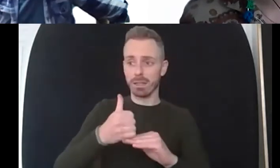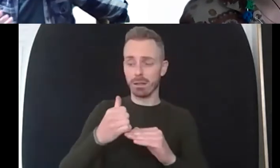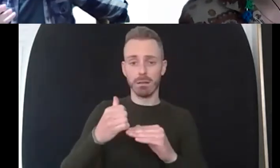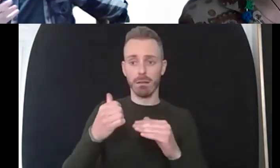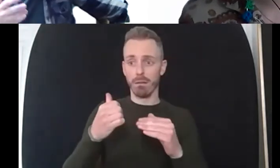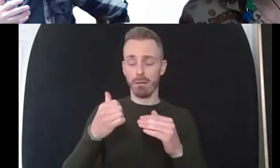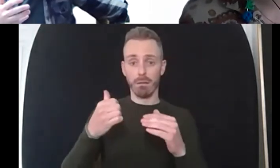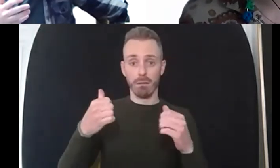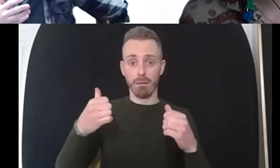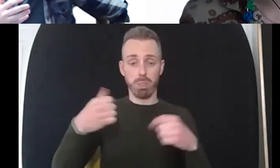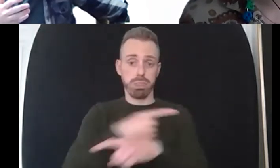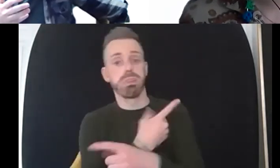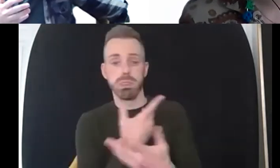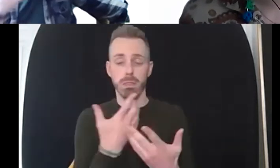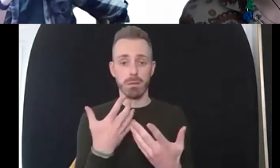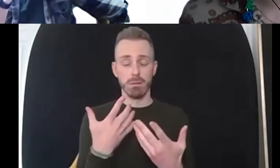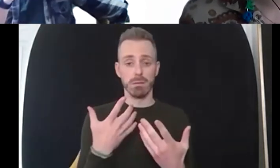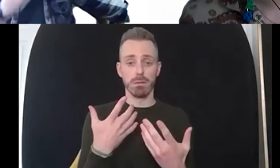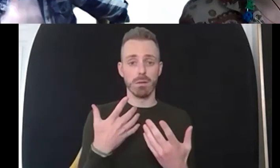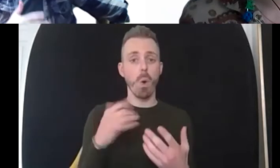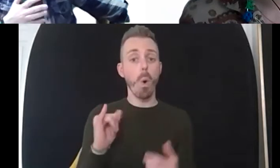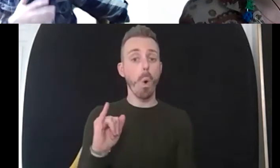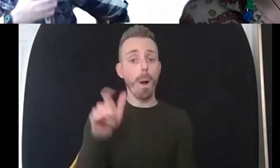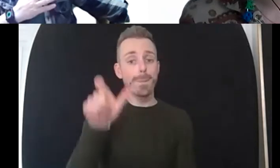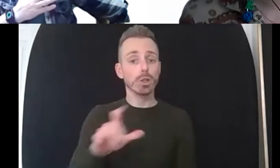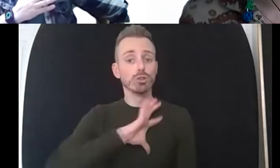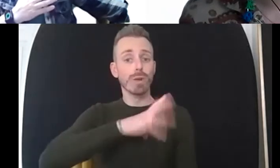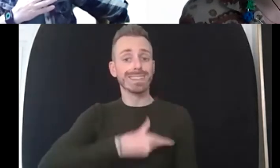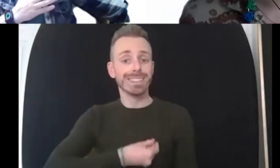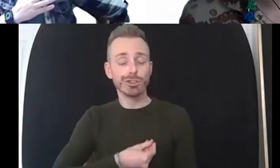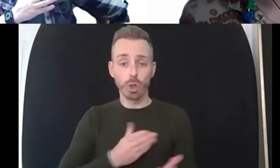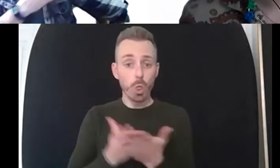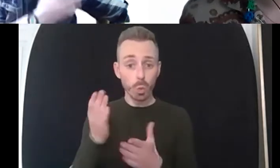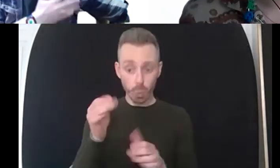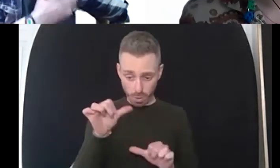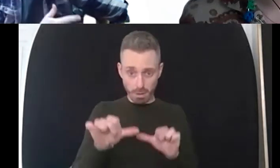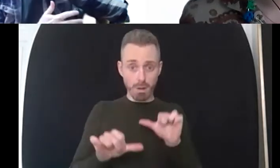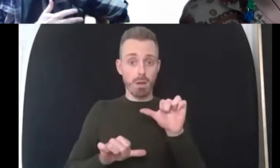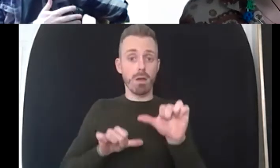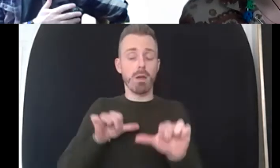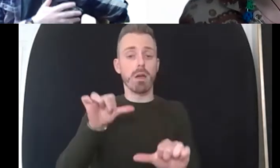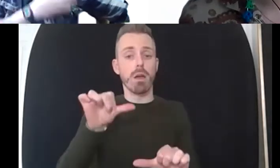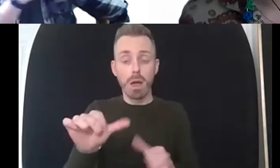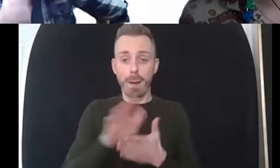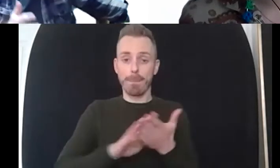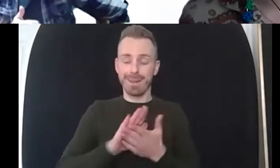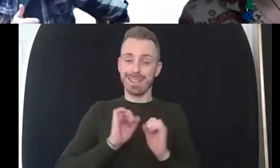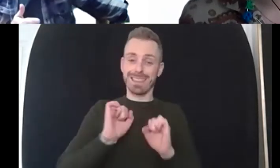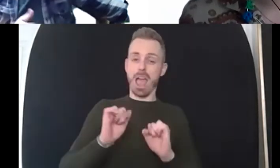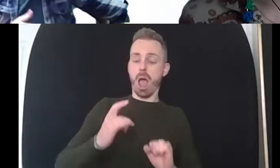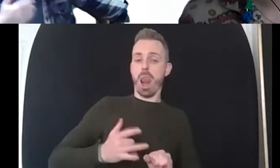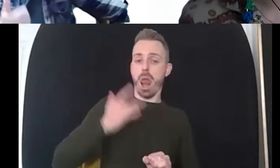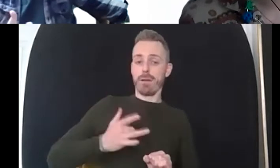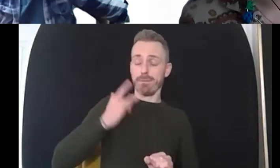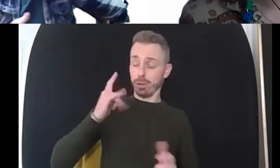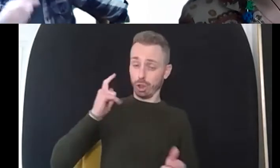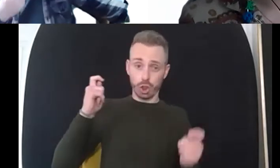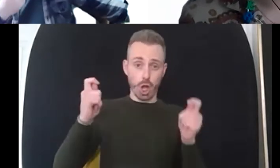um and um they're having to they're leaving a life complete change maybe they lose their job maybe